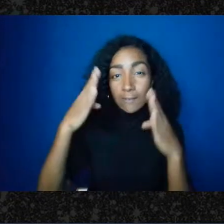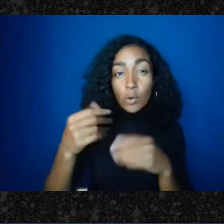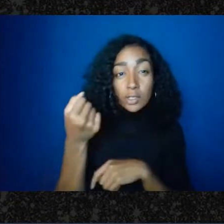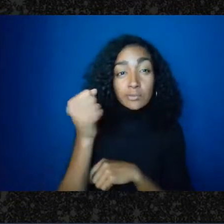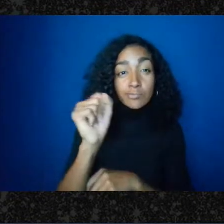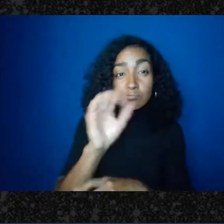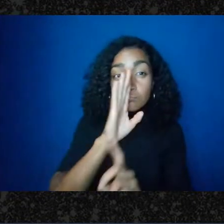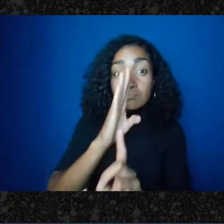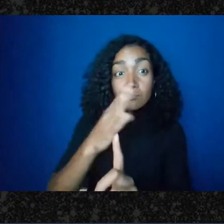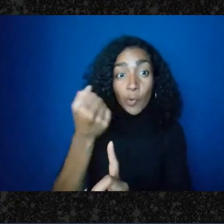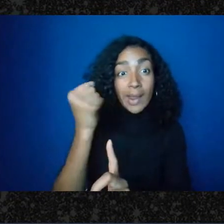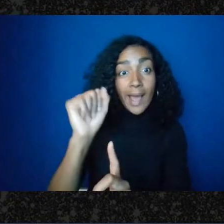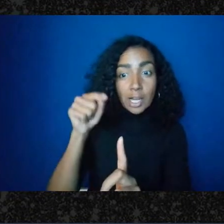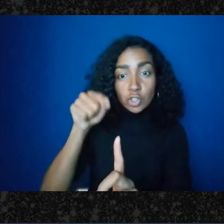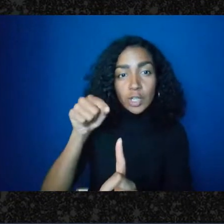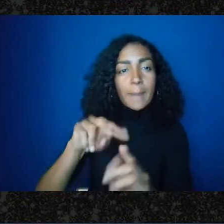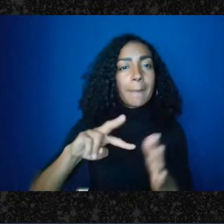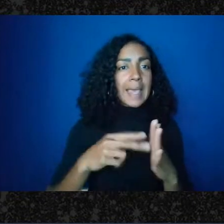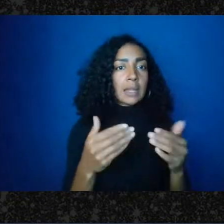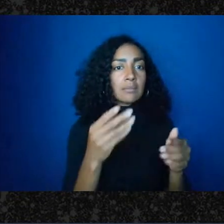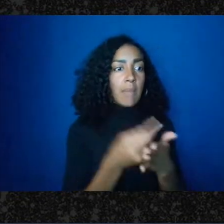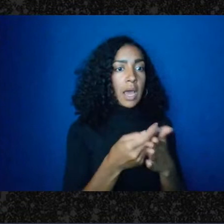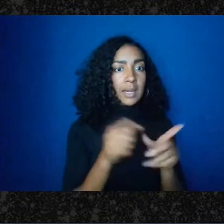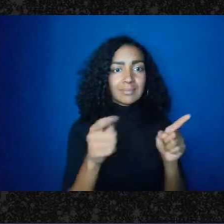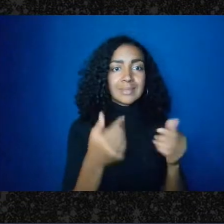You know, a ton-a ton of it's going to rest on the details of what your group is doing,